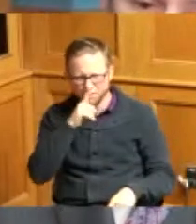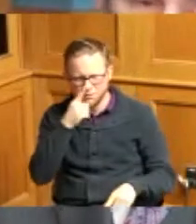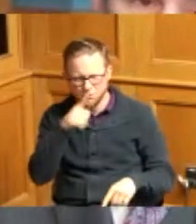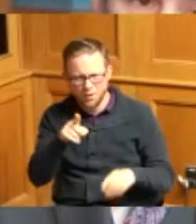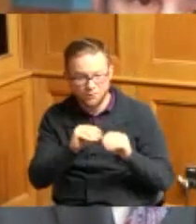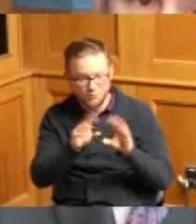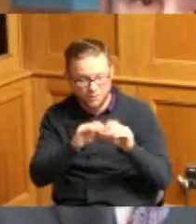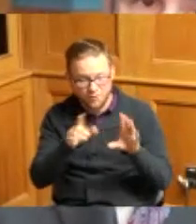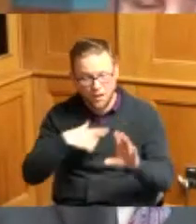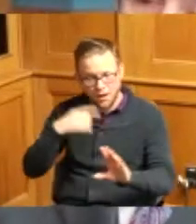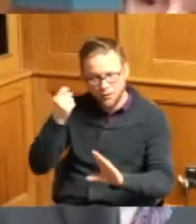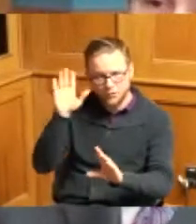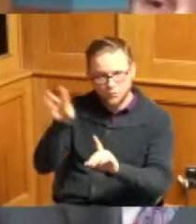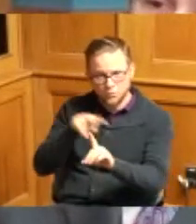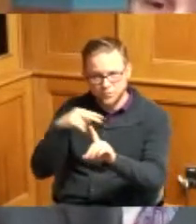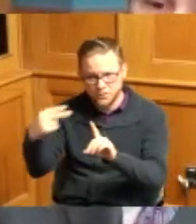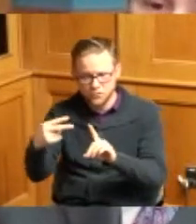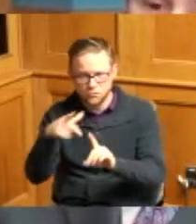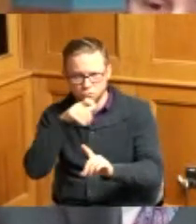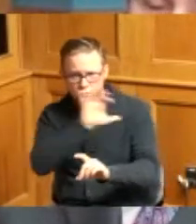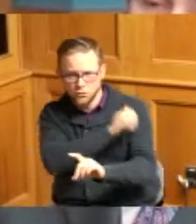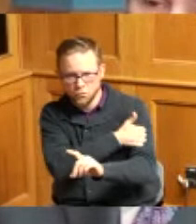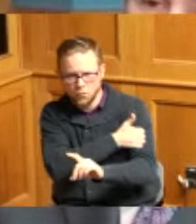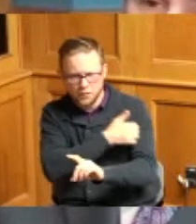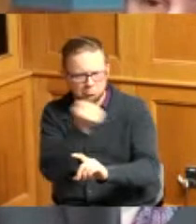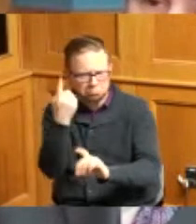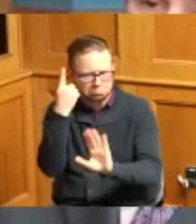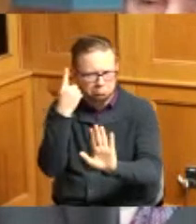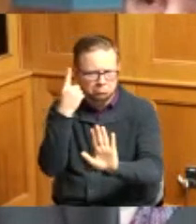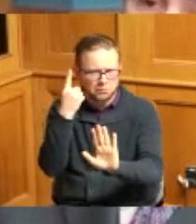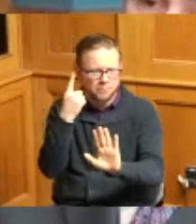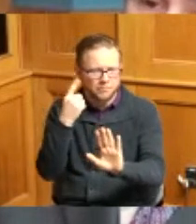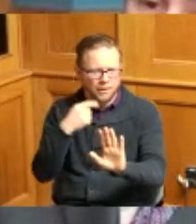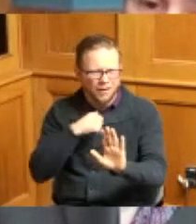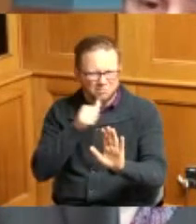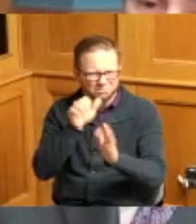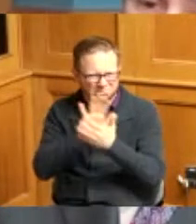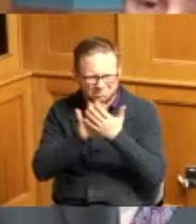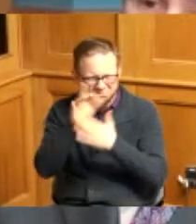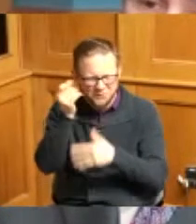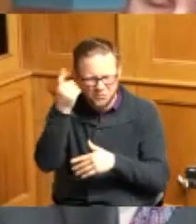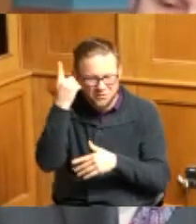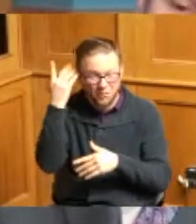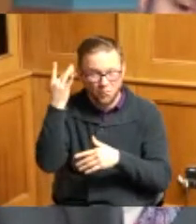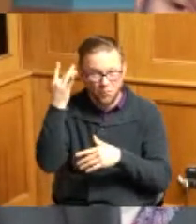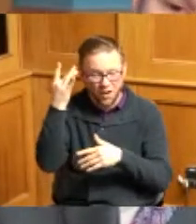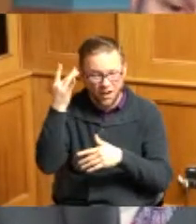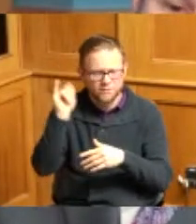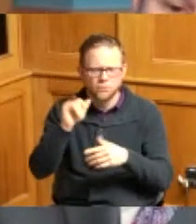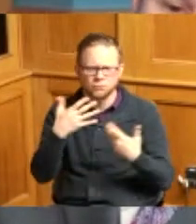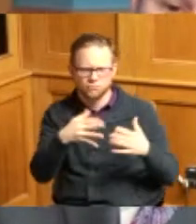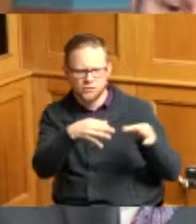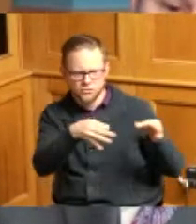position about where the authority lies but I'm not clear on as it's been described the vacation